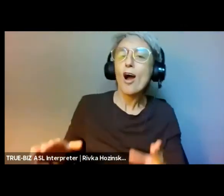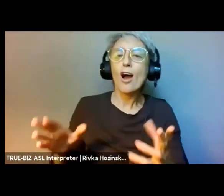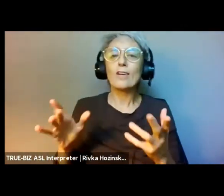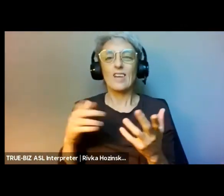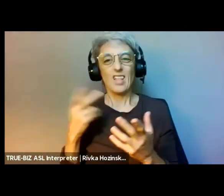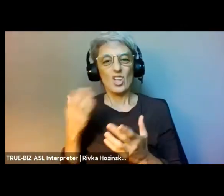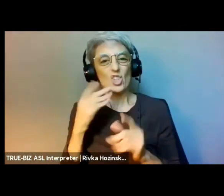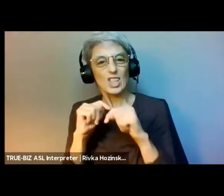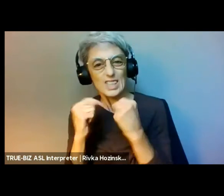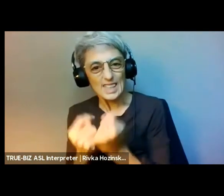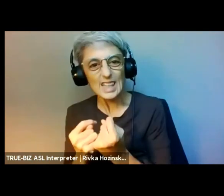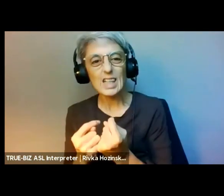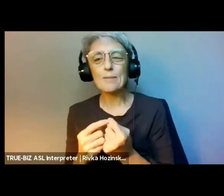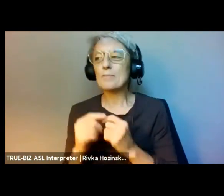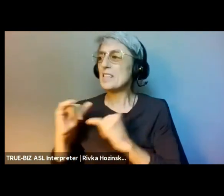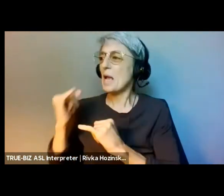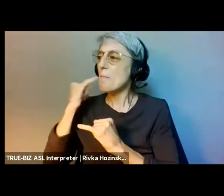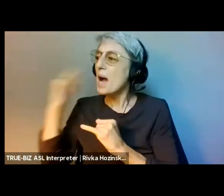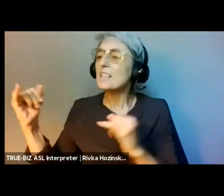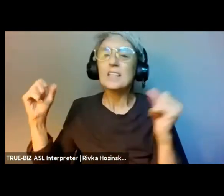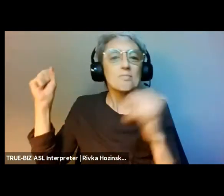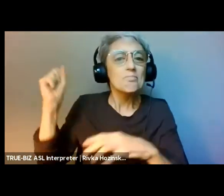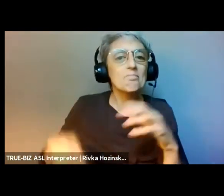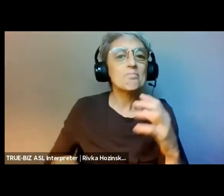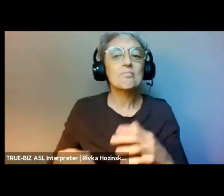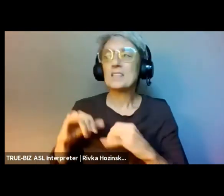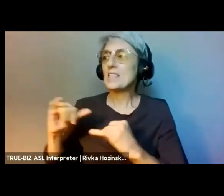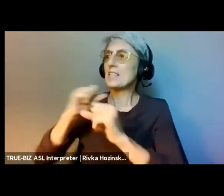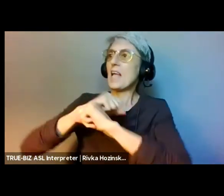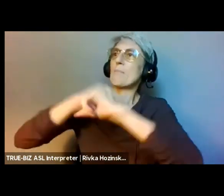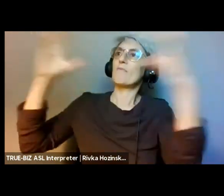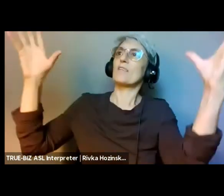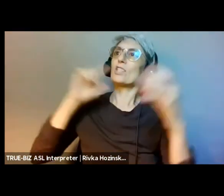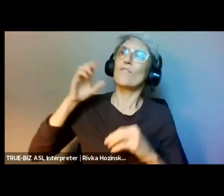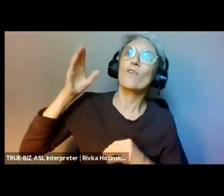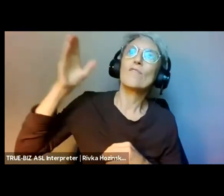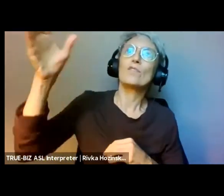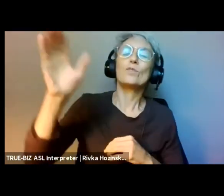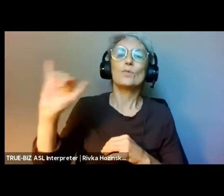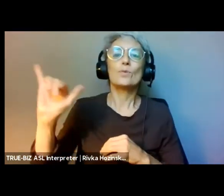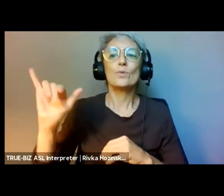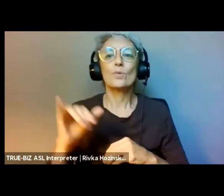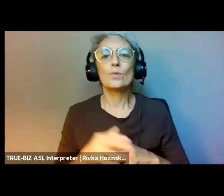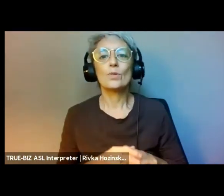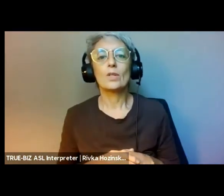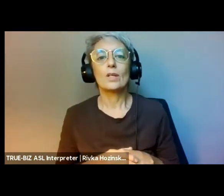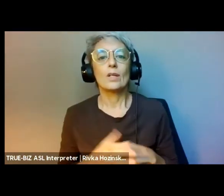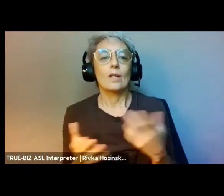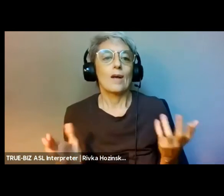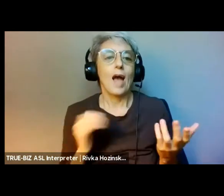This overall paradigm of philanthropy reflects how institutional philanthropy is both a product of,